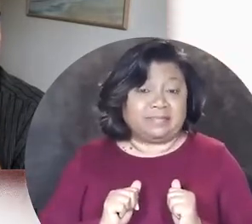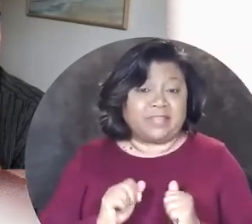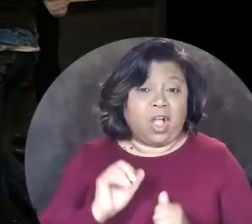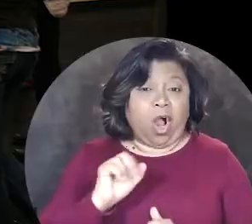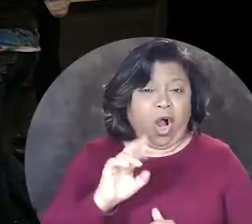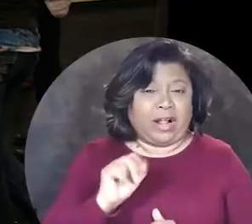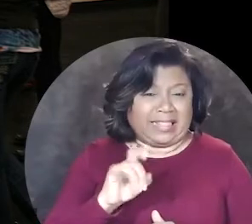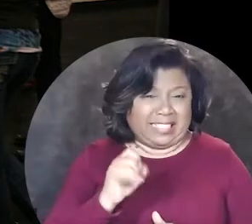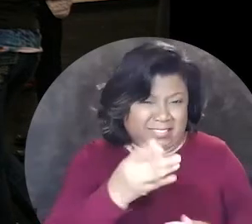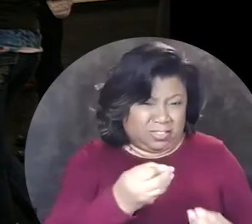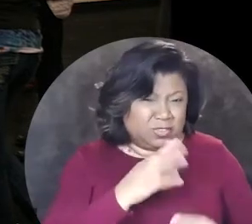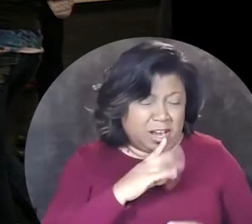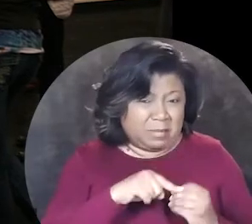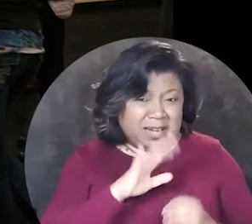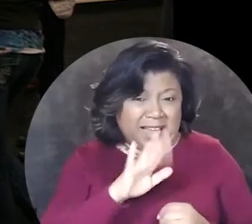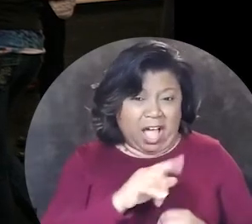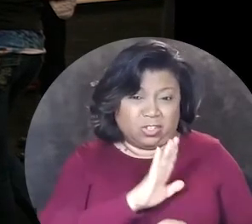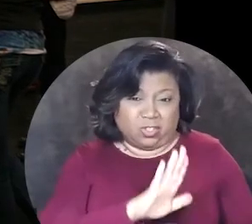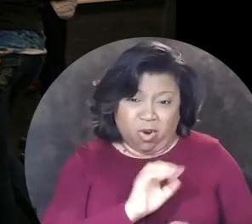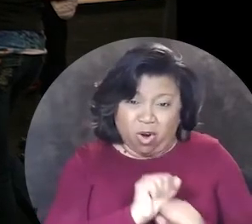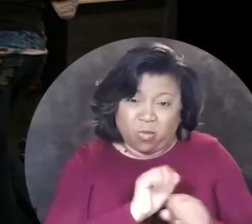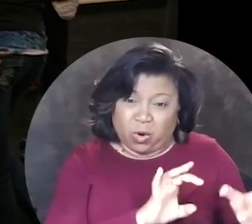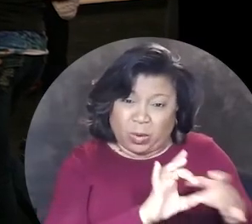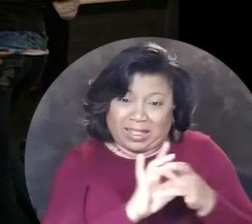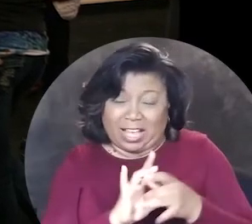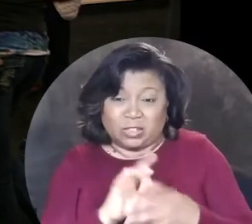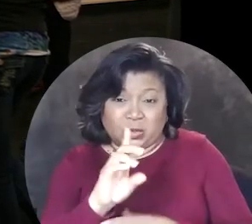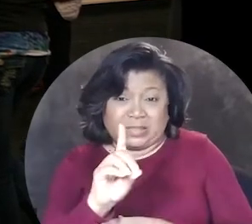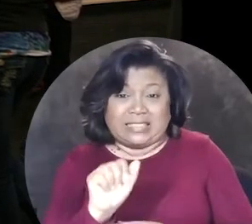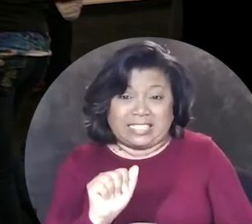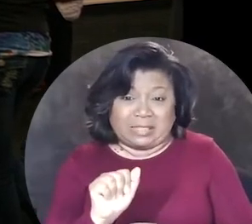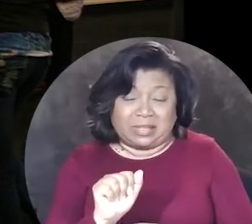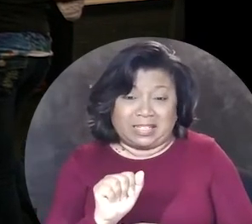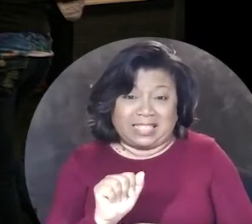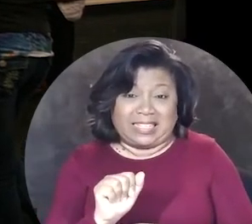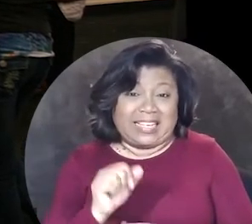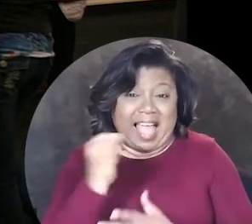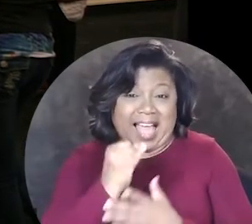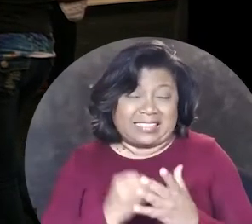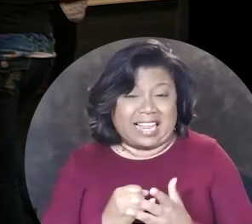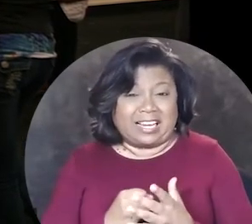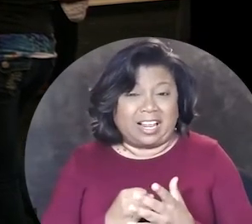Arlene, can you talk about how your work relates to disability aesthetics